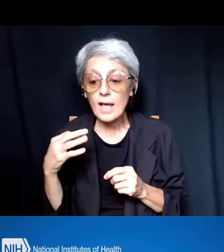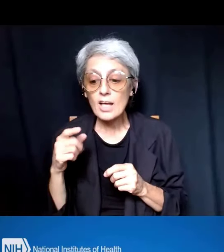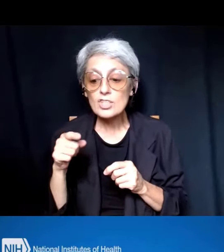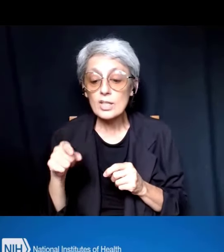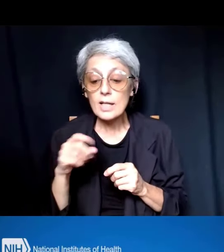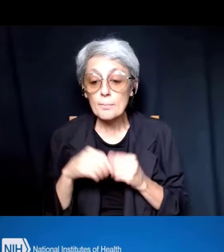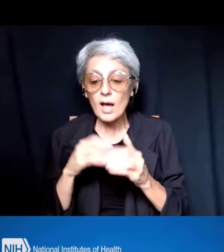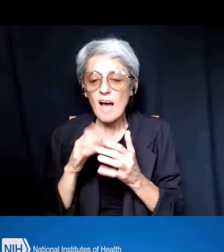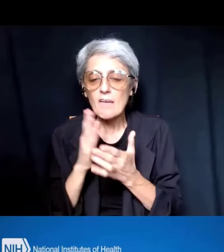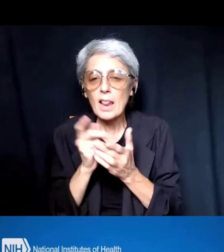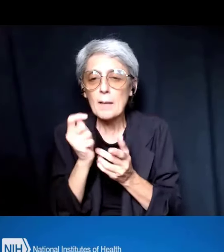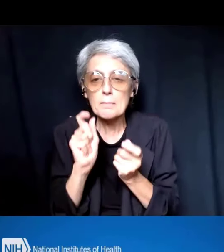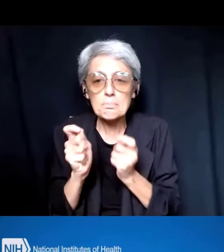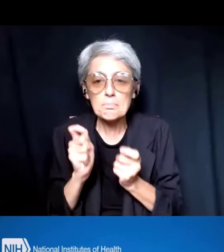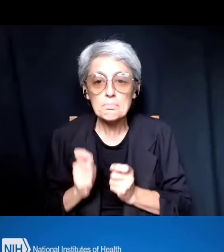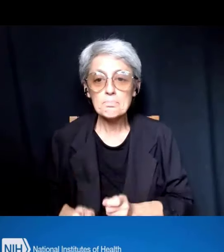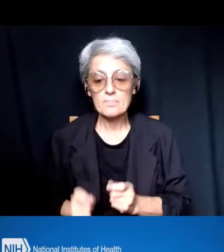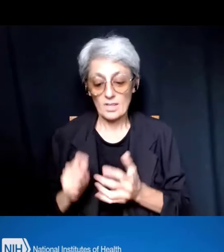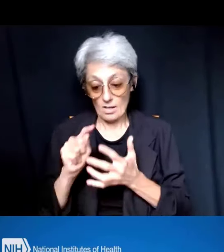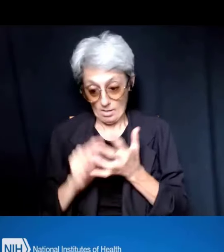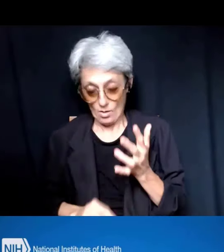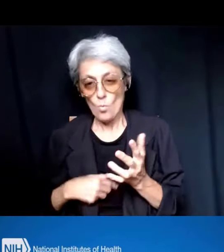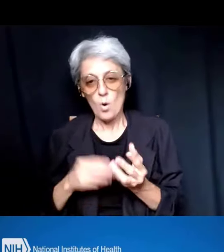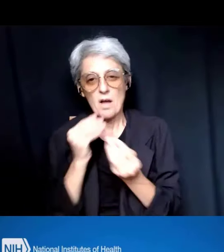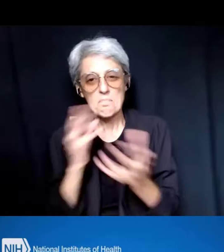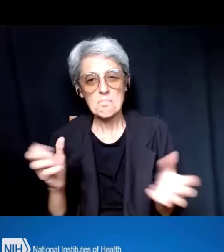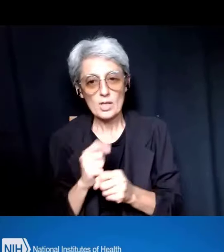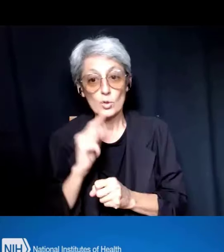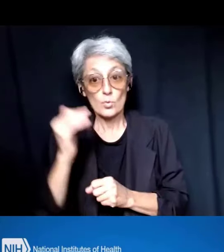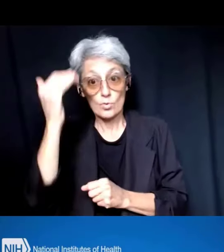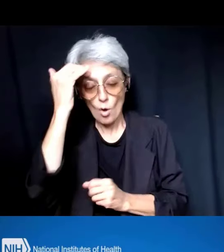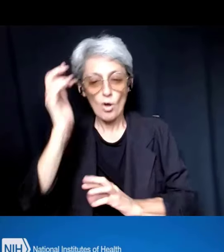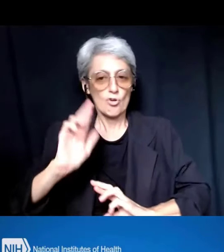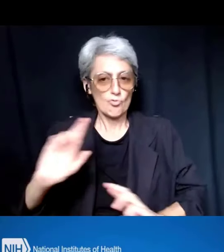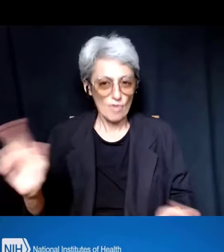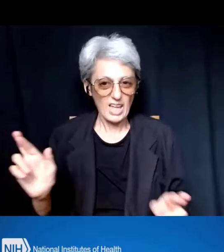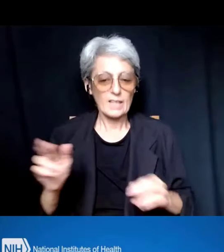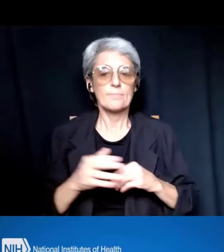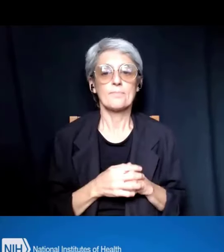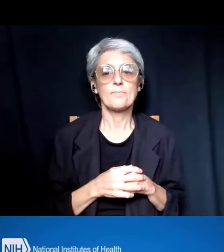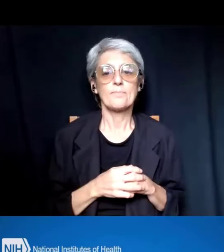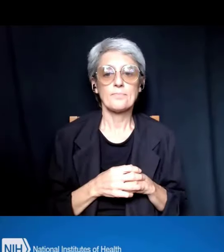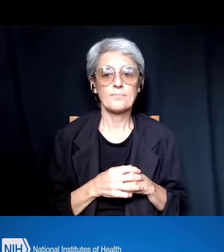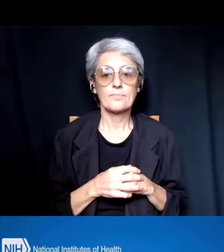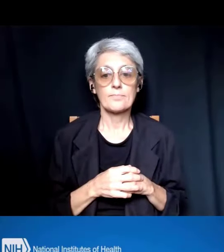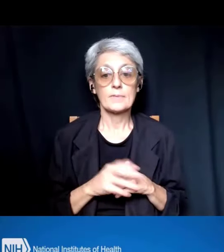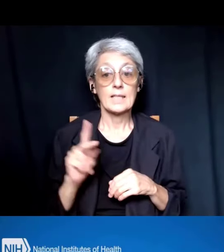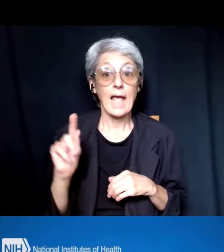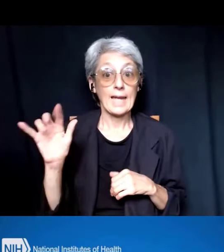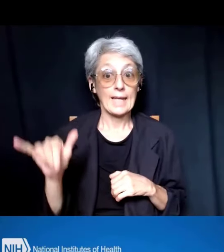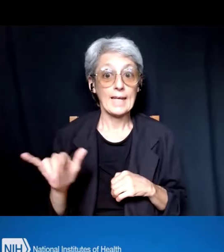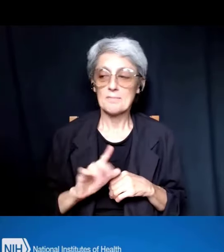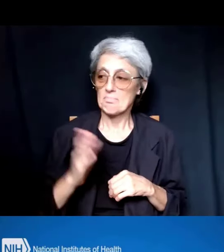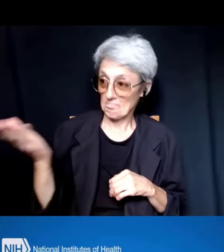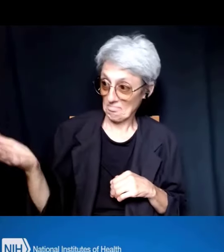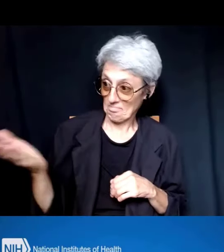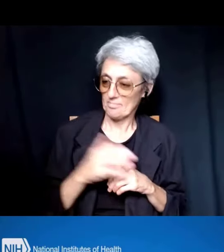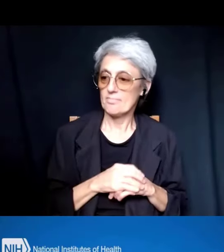that we definitely want you all to be ready for and aware of. So, Kenny, I would like to hand it over to you. You can take it away.